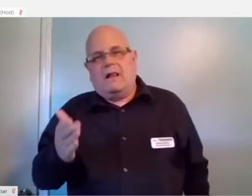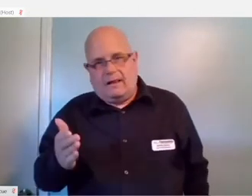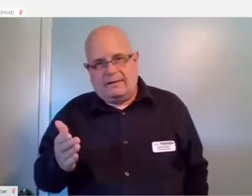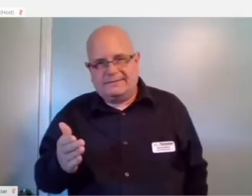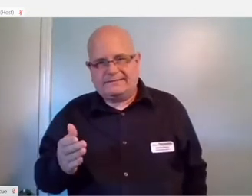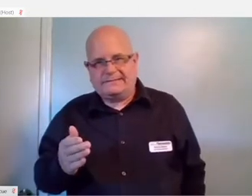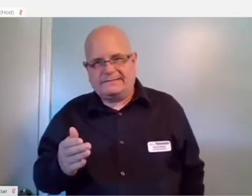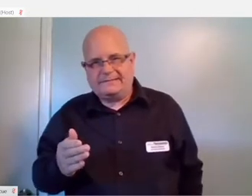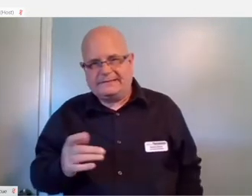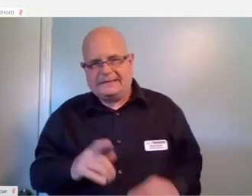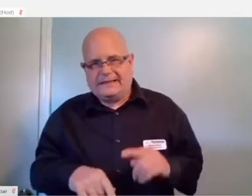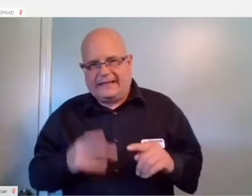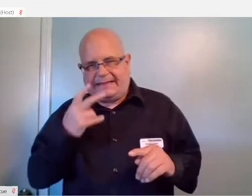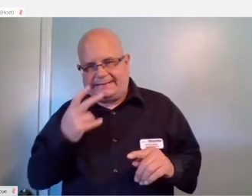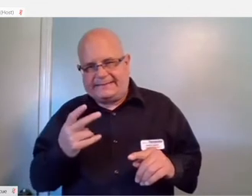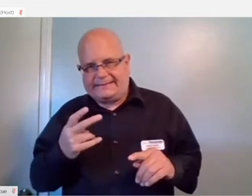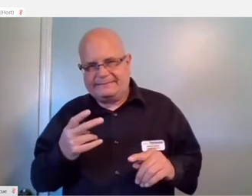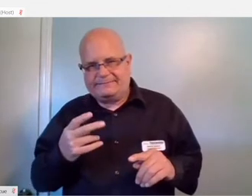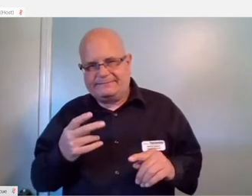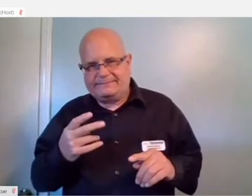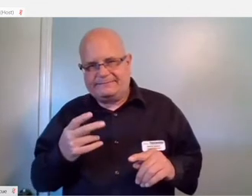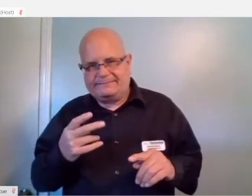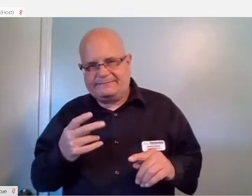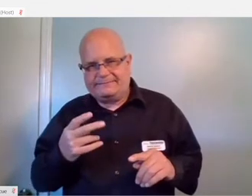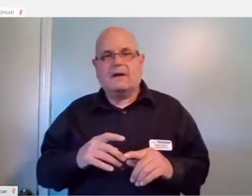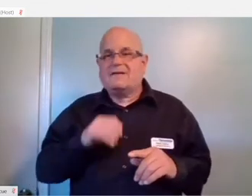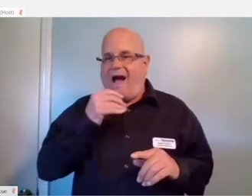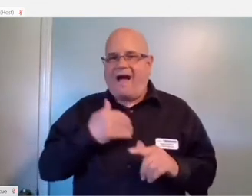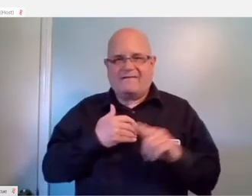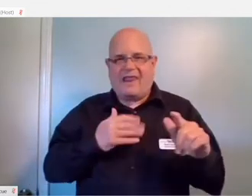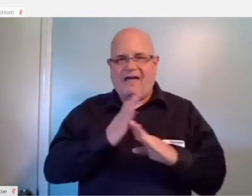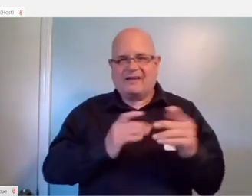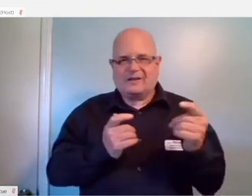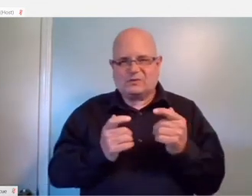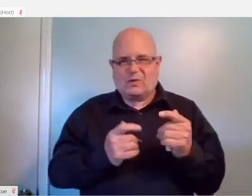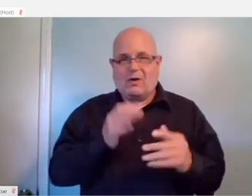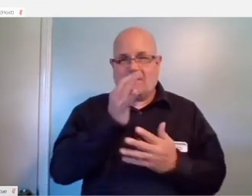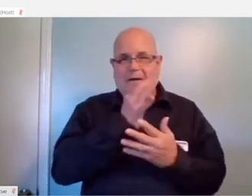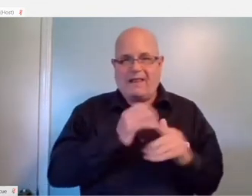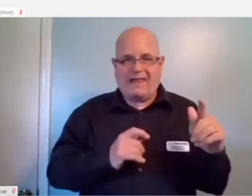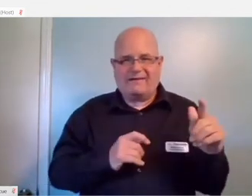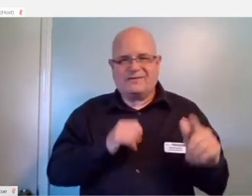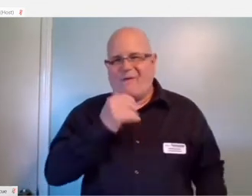Unfortunately there aren't left‑handed controllers available where those buttons would be on the left side, for example.